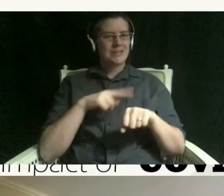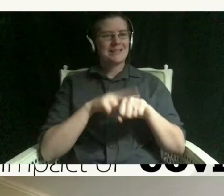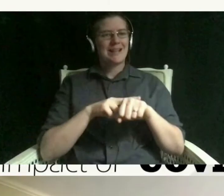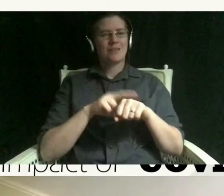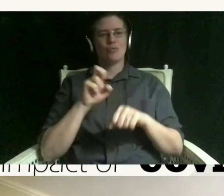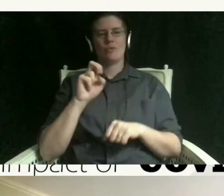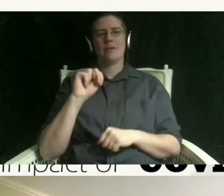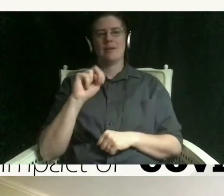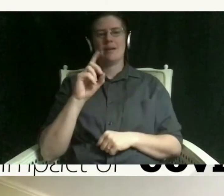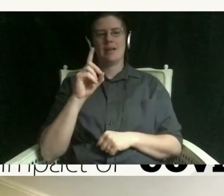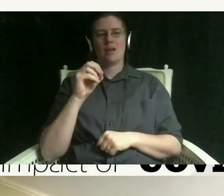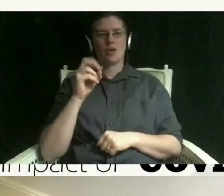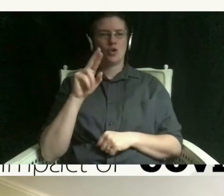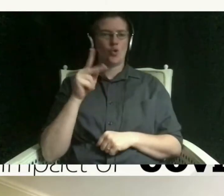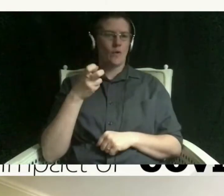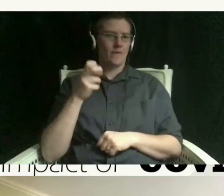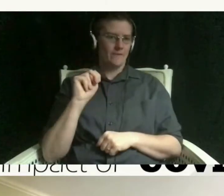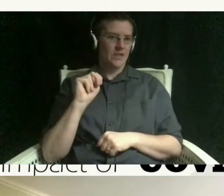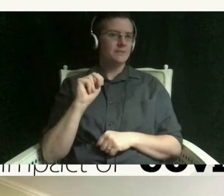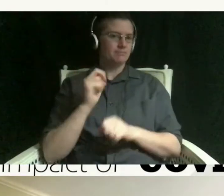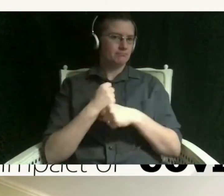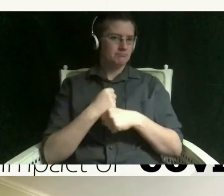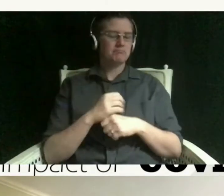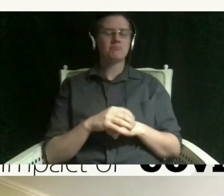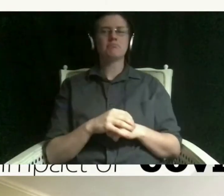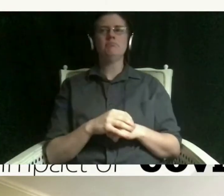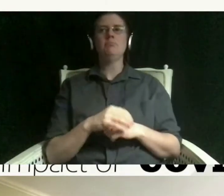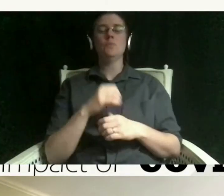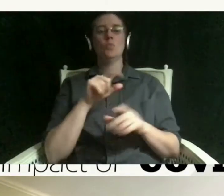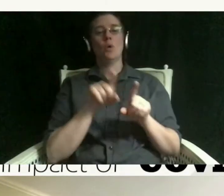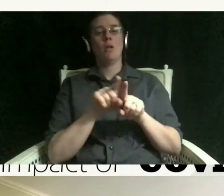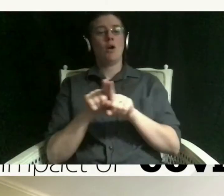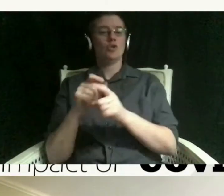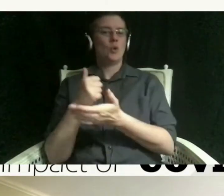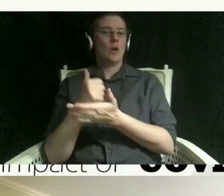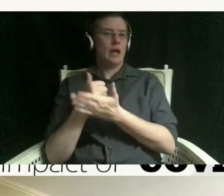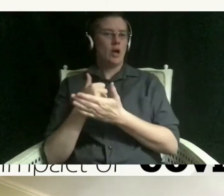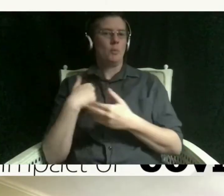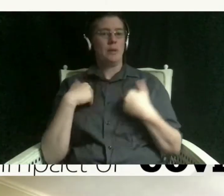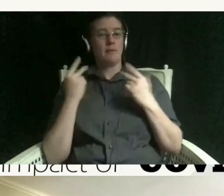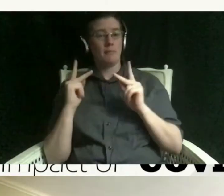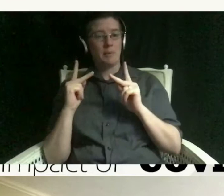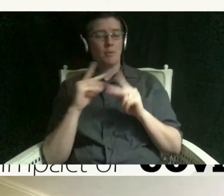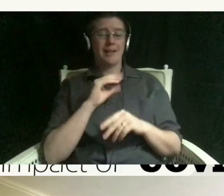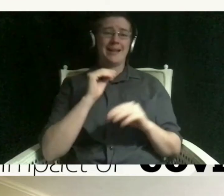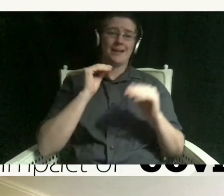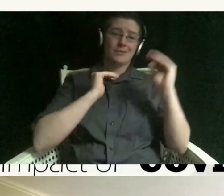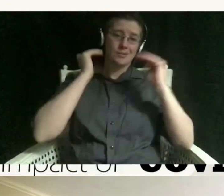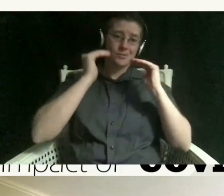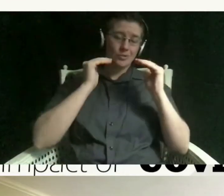and really does help young people and adults as well to help manage some of the isolation